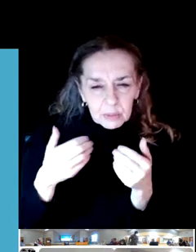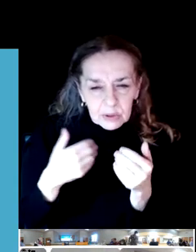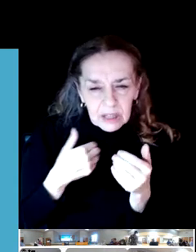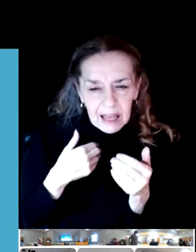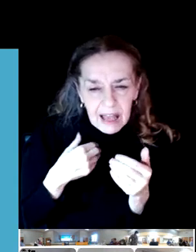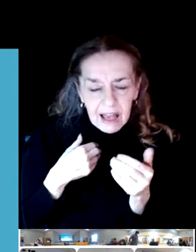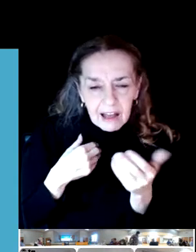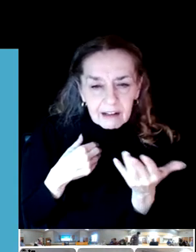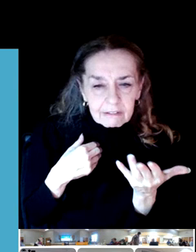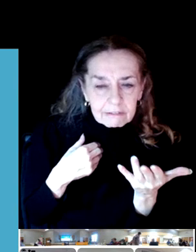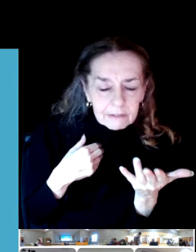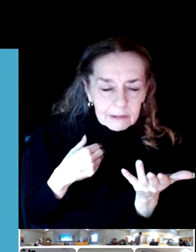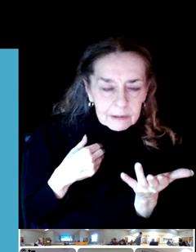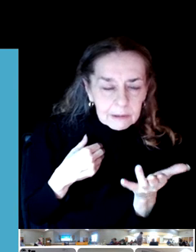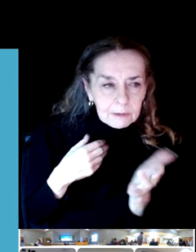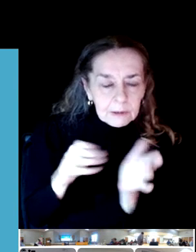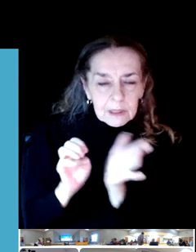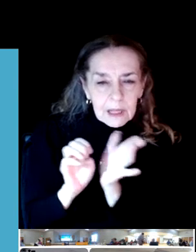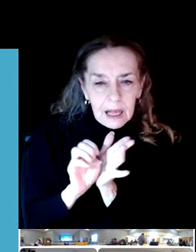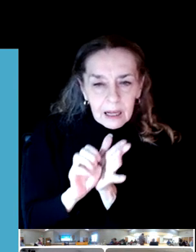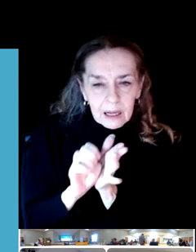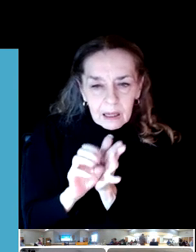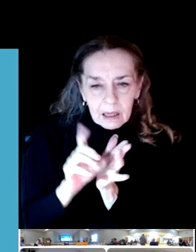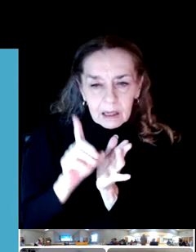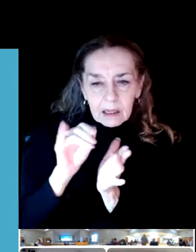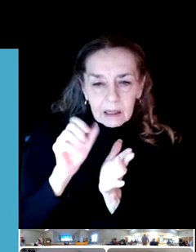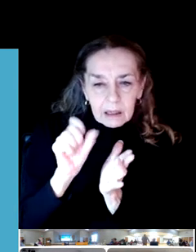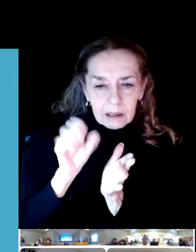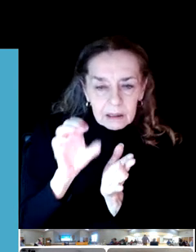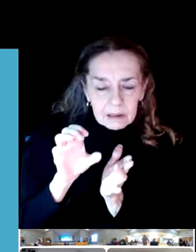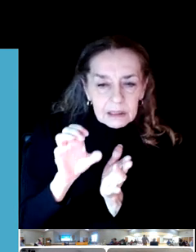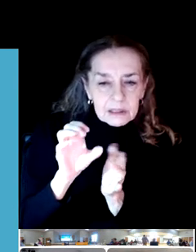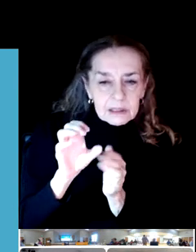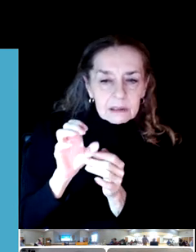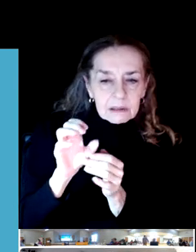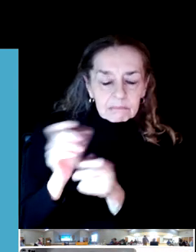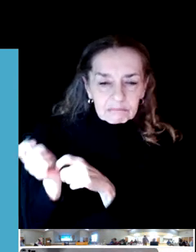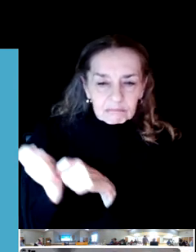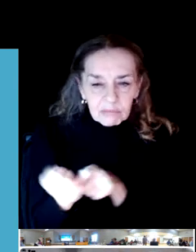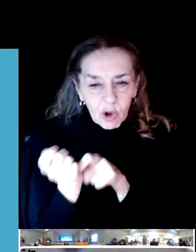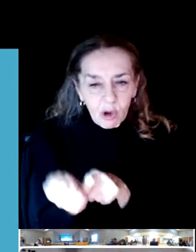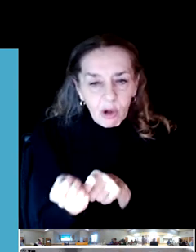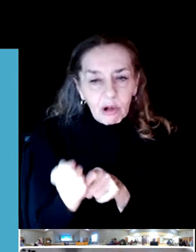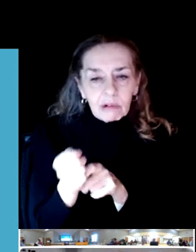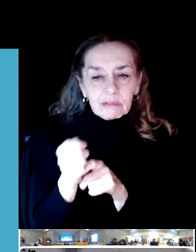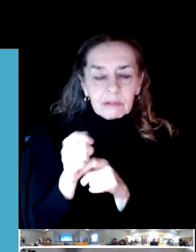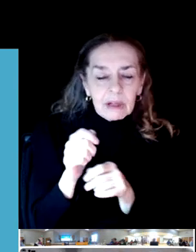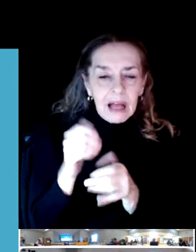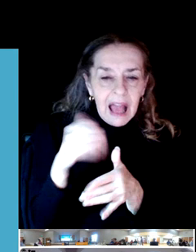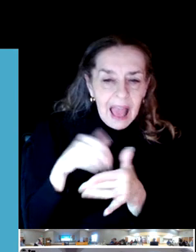For example, disc golf course, trails, access to the river, within a single park?